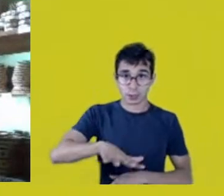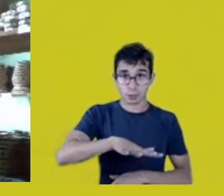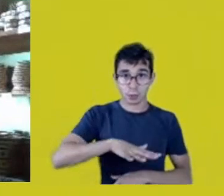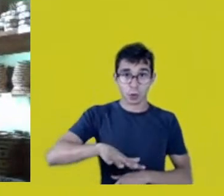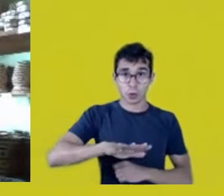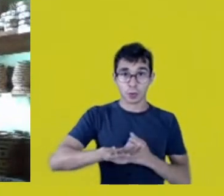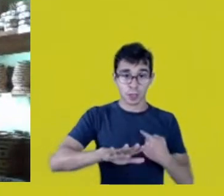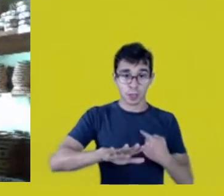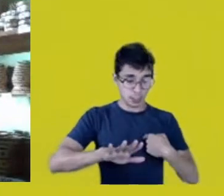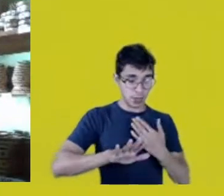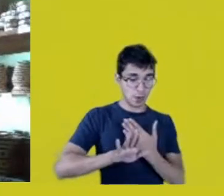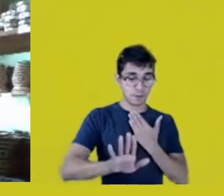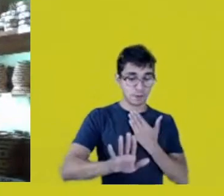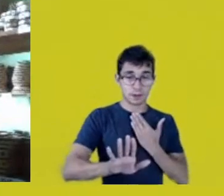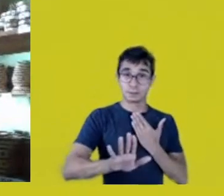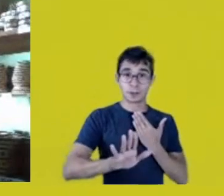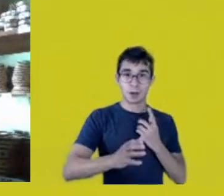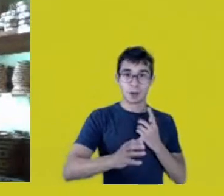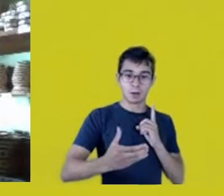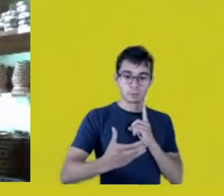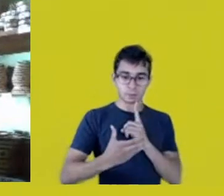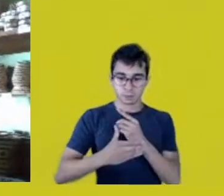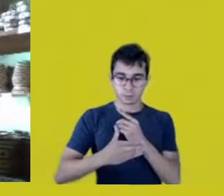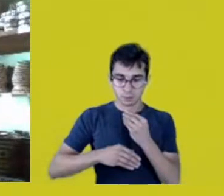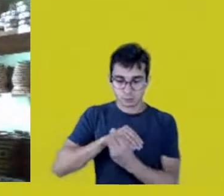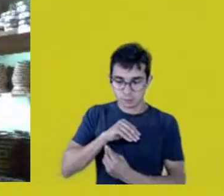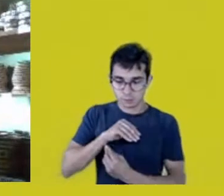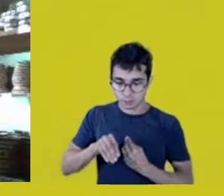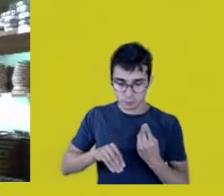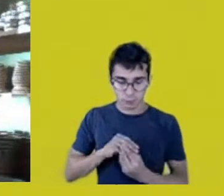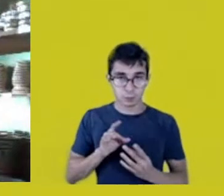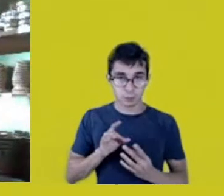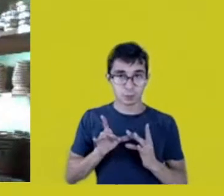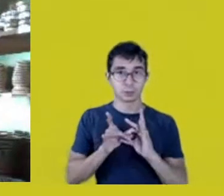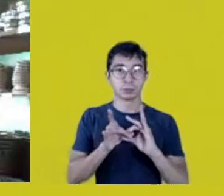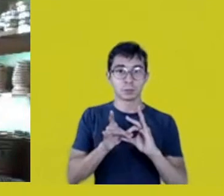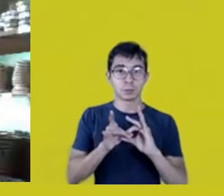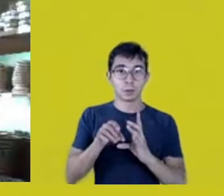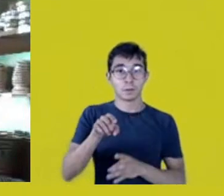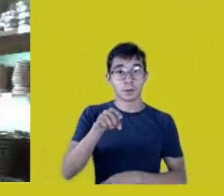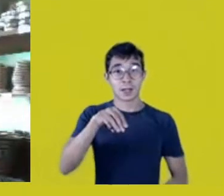It’s very interesting to me when you begin by evoking all beings